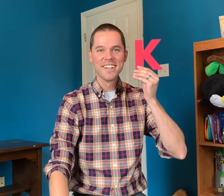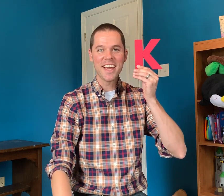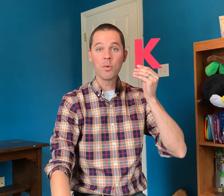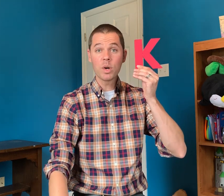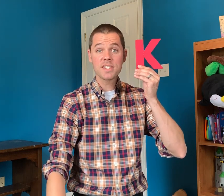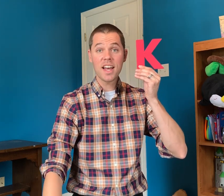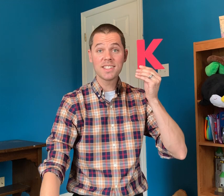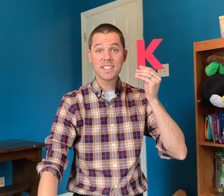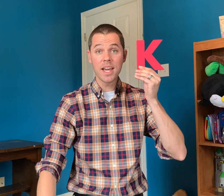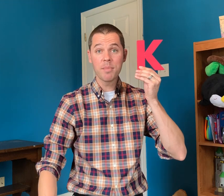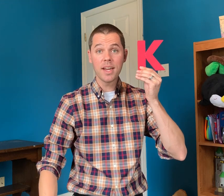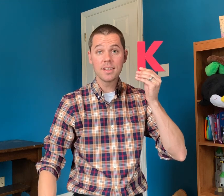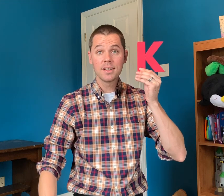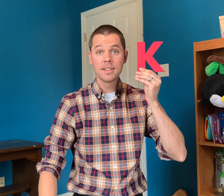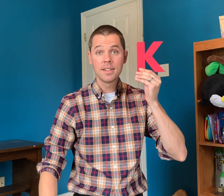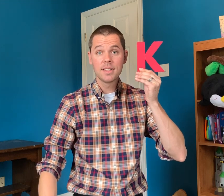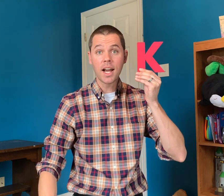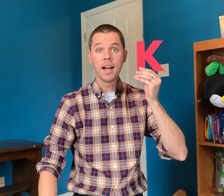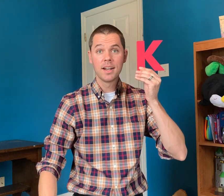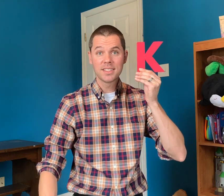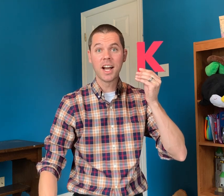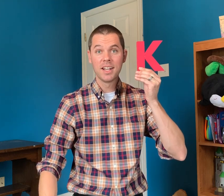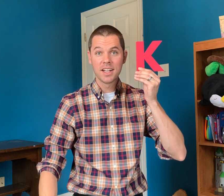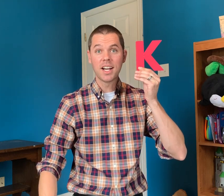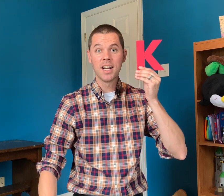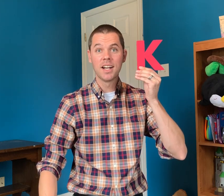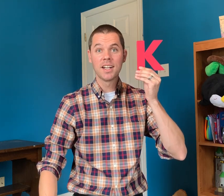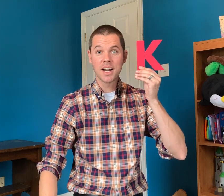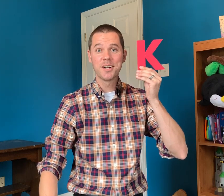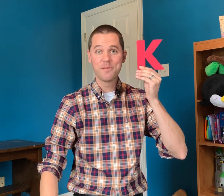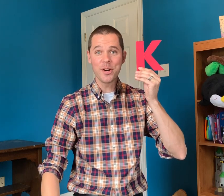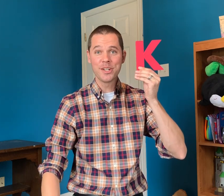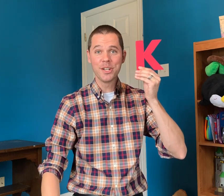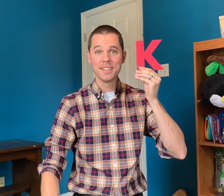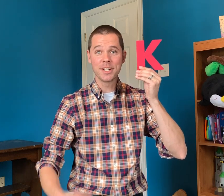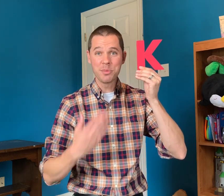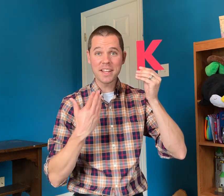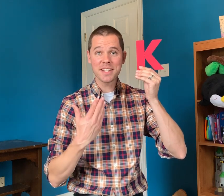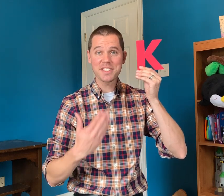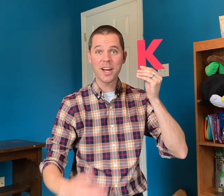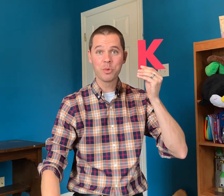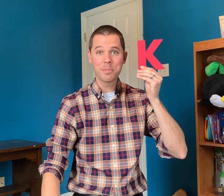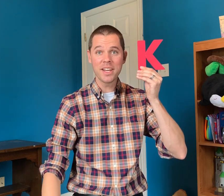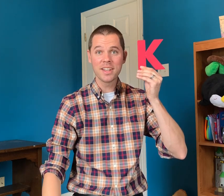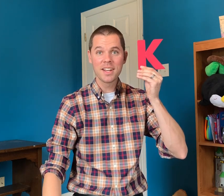And what sound does K make? Kuh-kuh-kuh-kuh Very good! Can you make that sound with me?